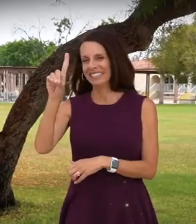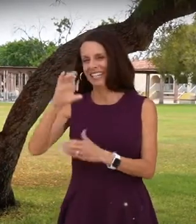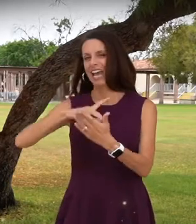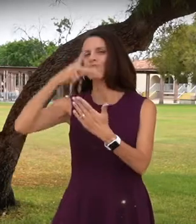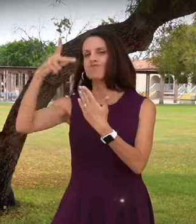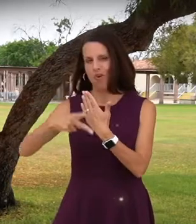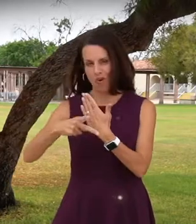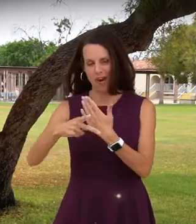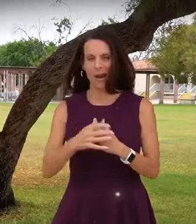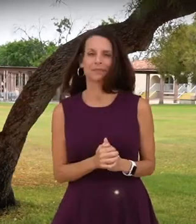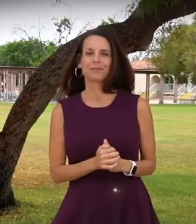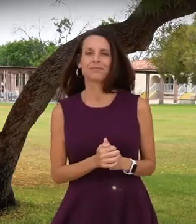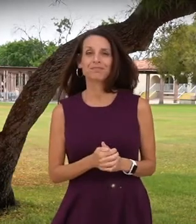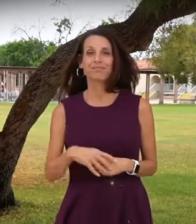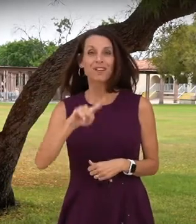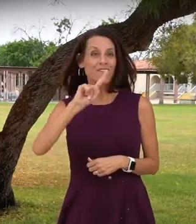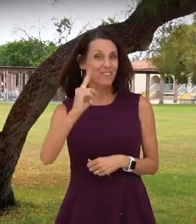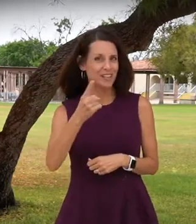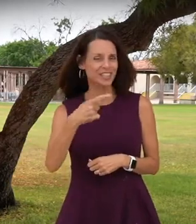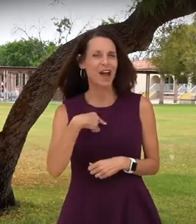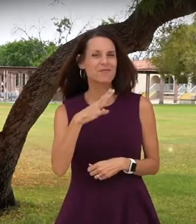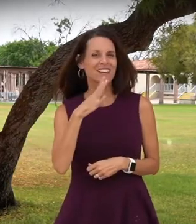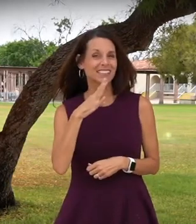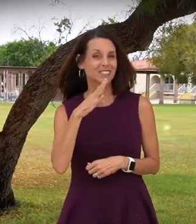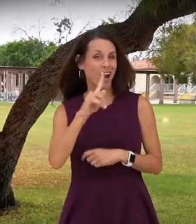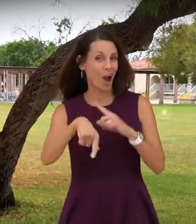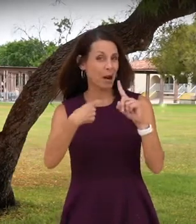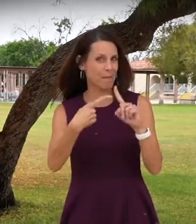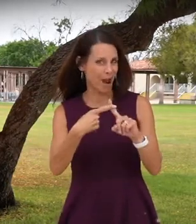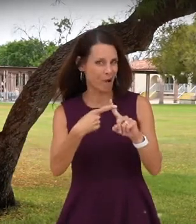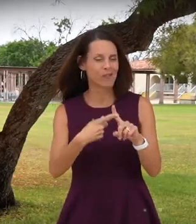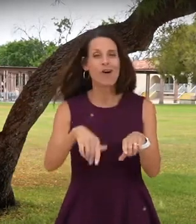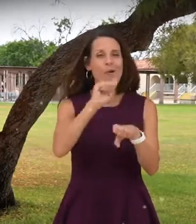I FIRST WANT TO TALK ABOUT THE WORK EDUCATION PROGRAM